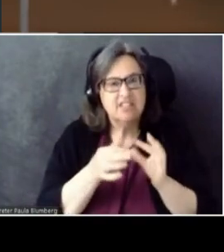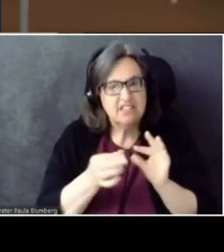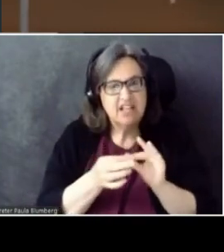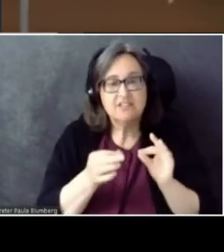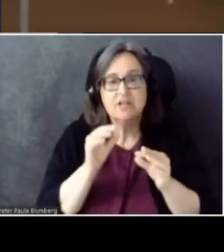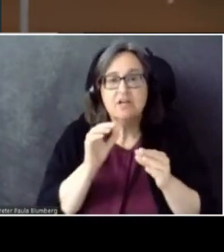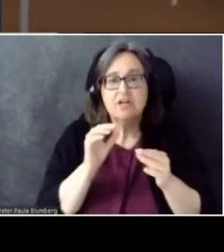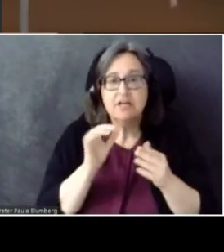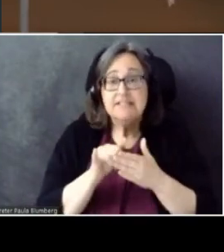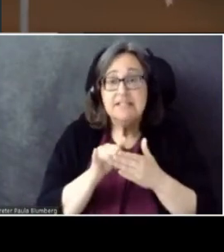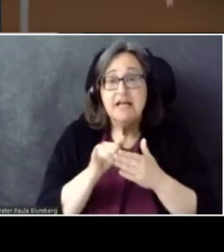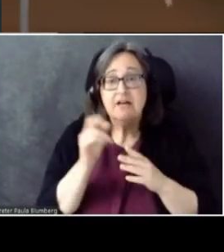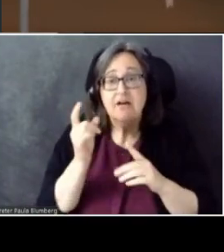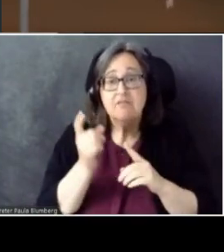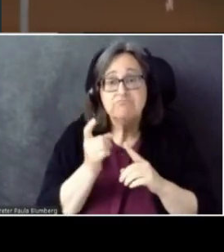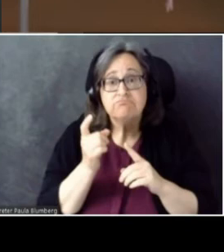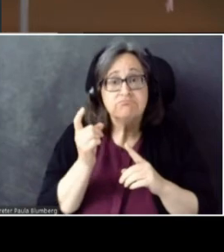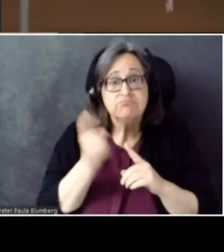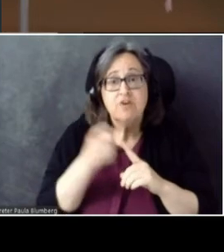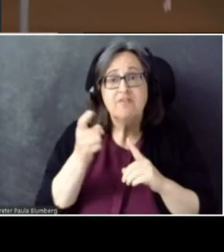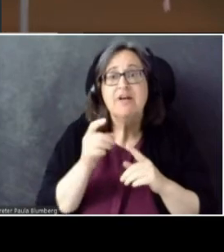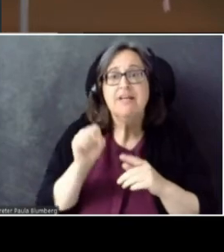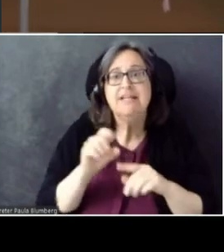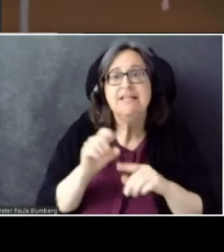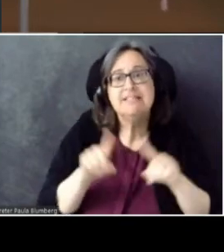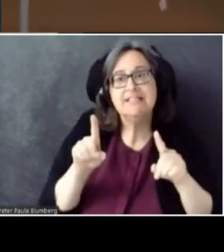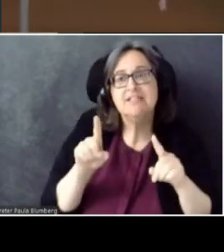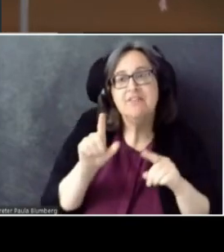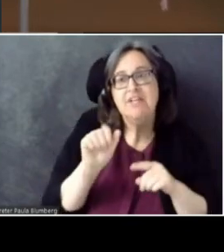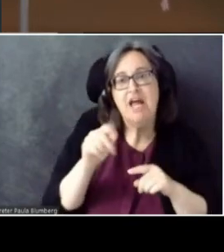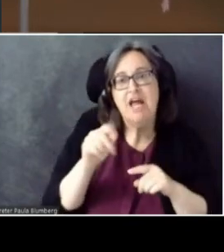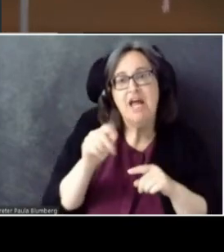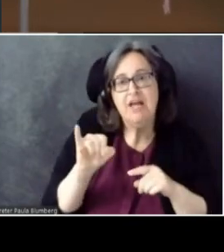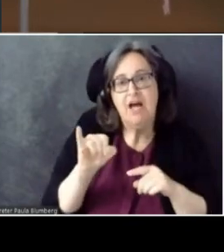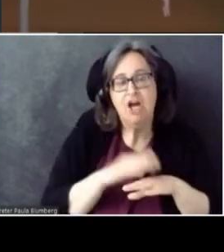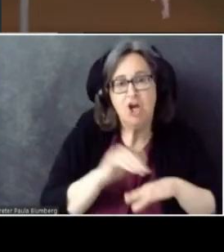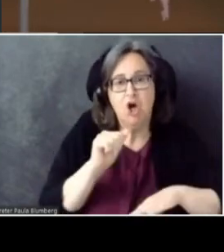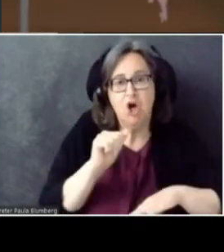Yeah, it's a different API call. There is the... I forget what it was called.